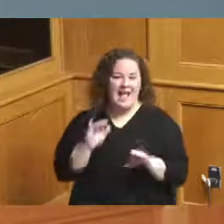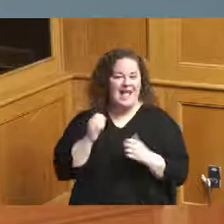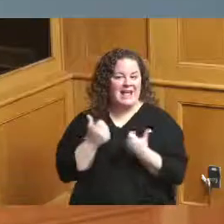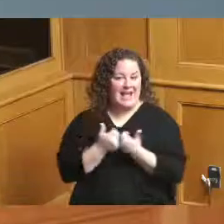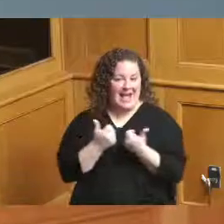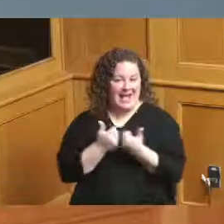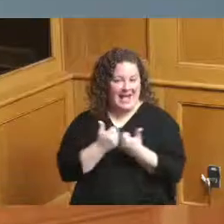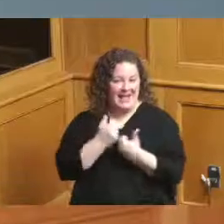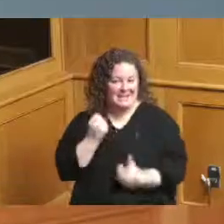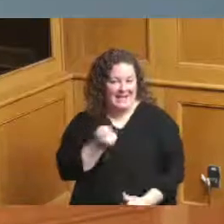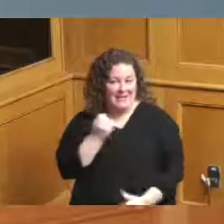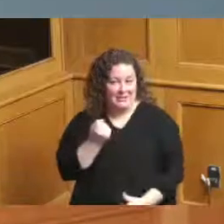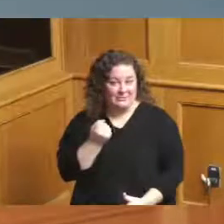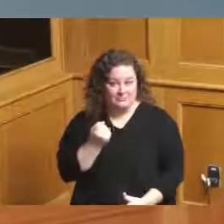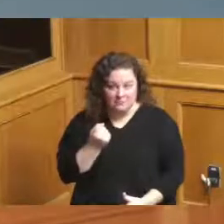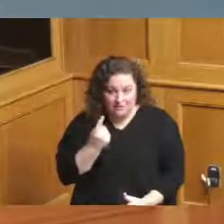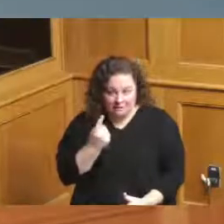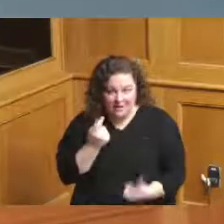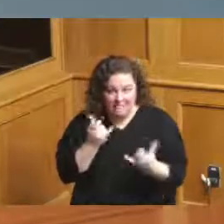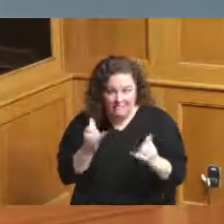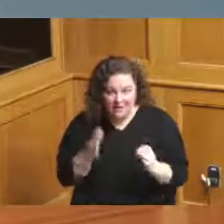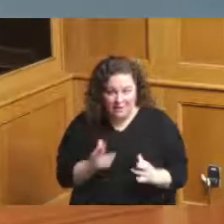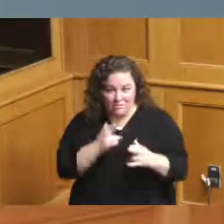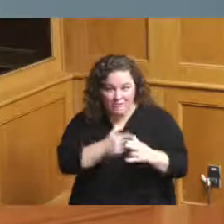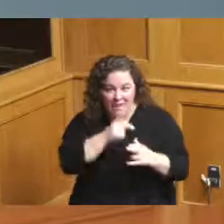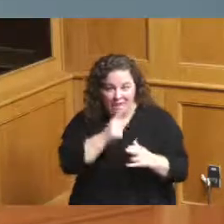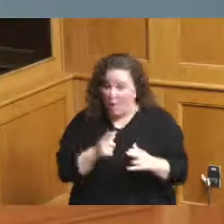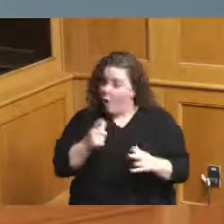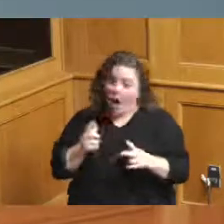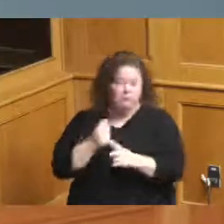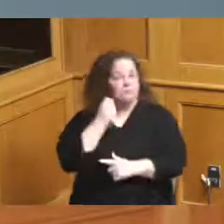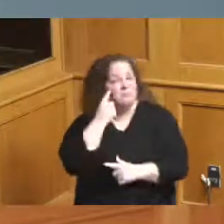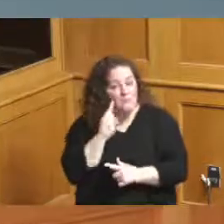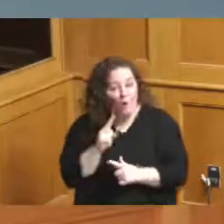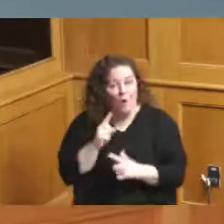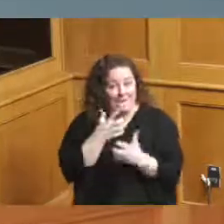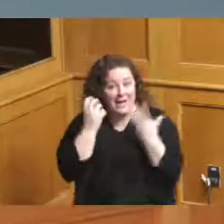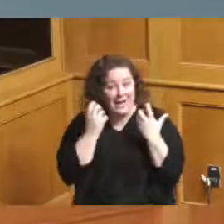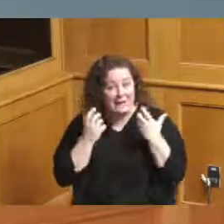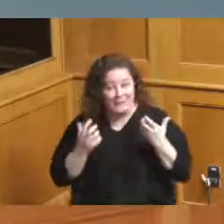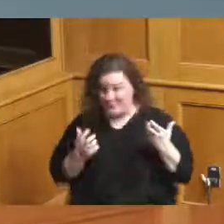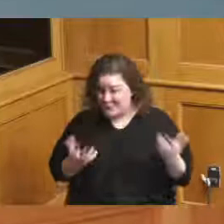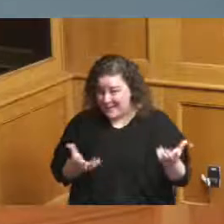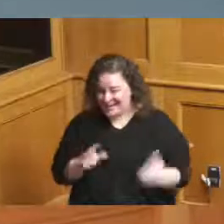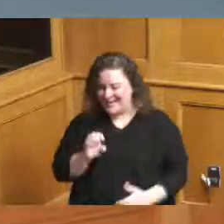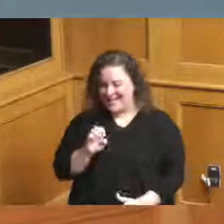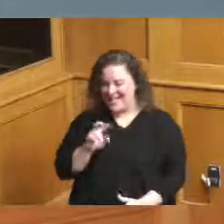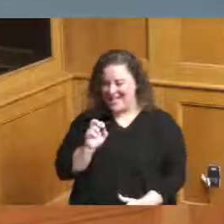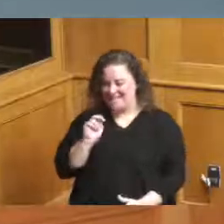the player's name that sealed things for the Bengals was of course Evan McPherson who was